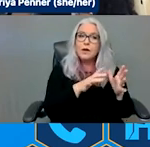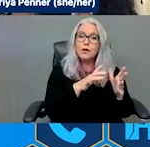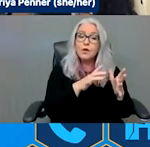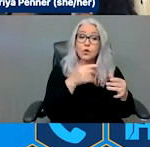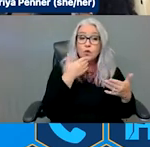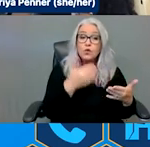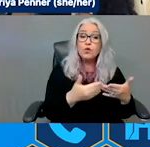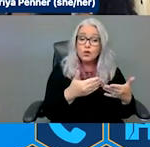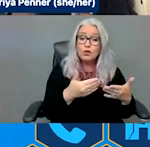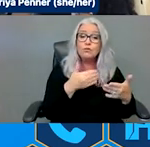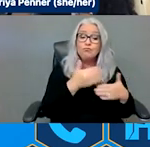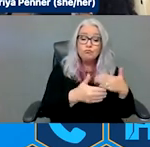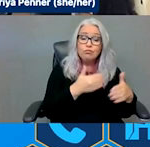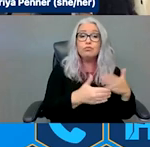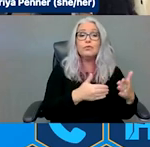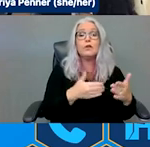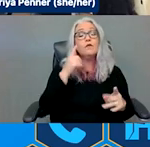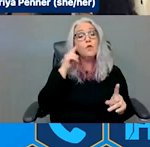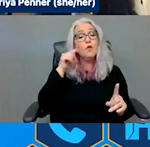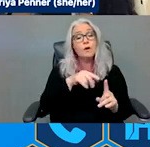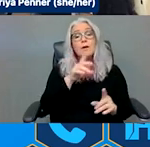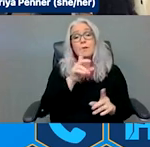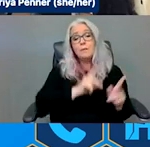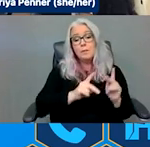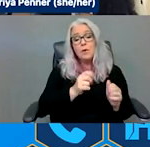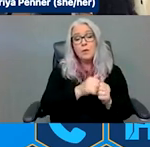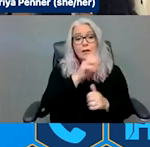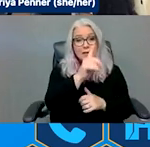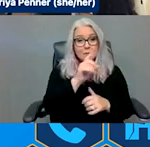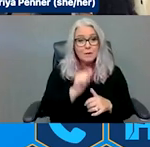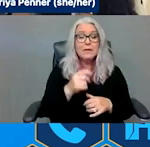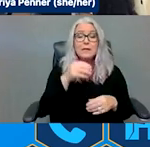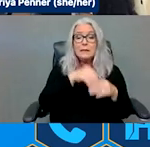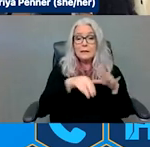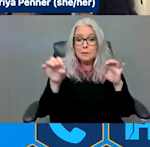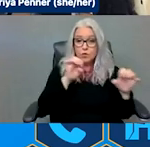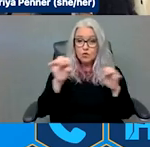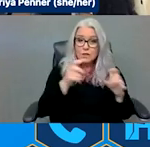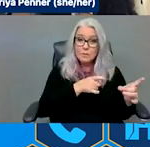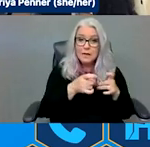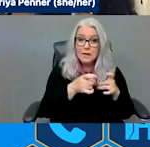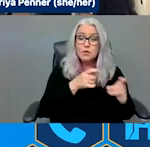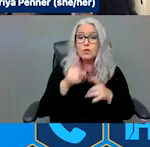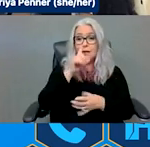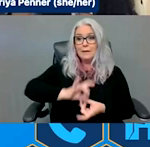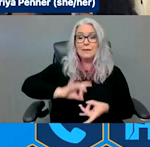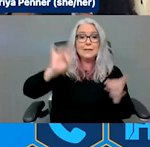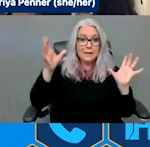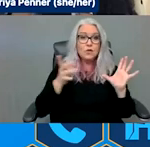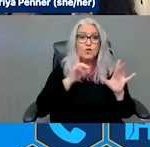disabilities in emergency management and disaster response; but some key highlights we wanted to share with you all is that the